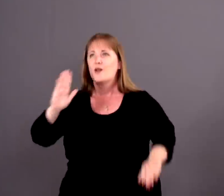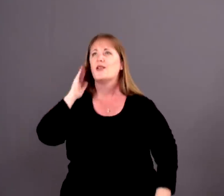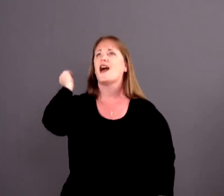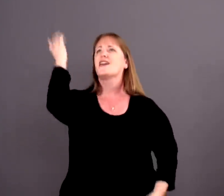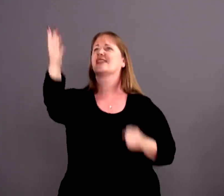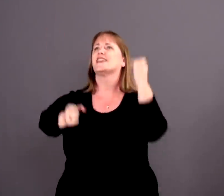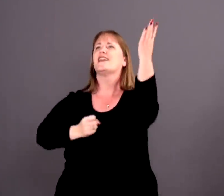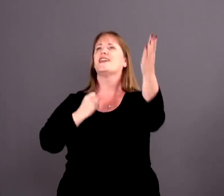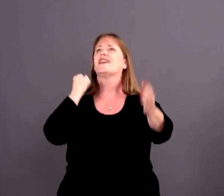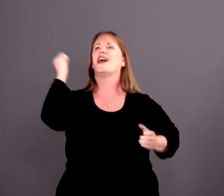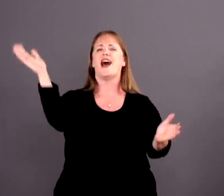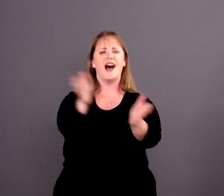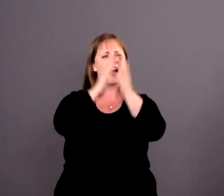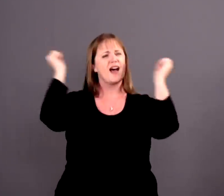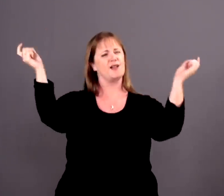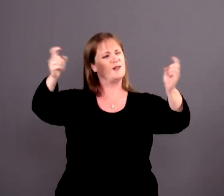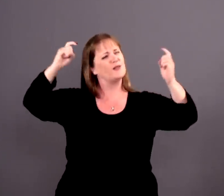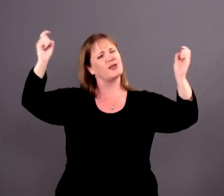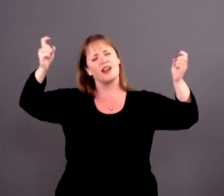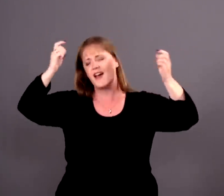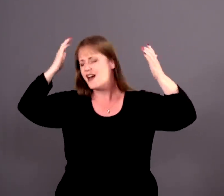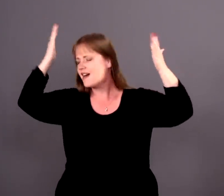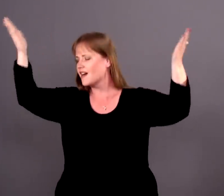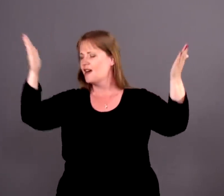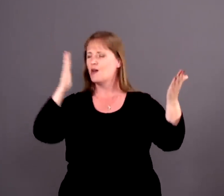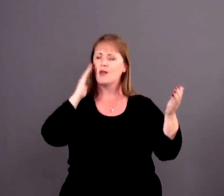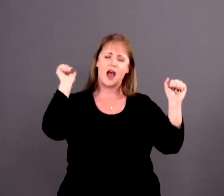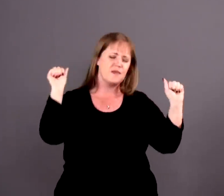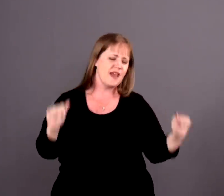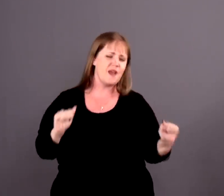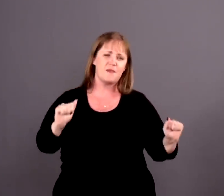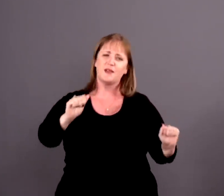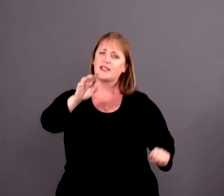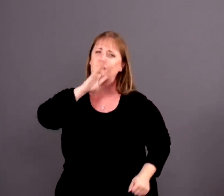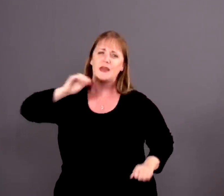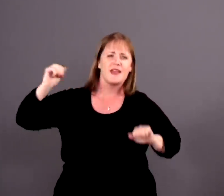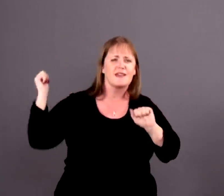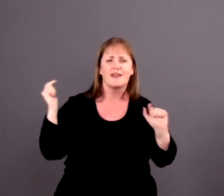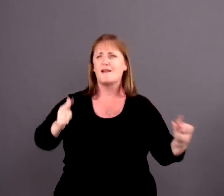Will I sing 'Hallelujah!'? Will I be able to speak at all?